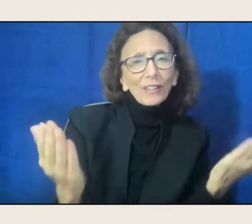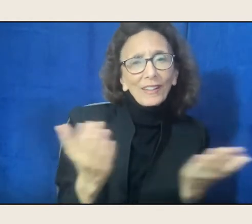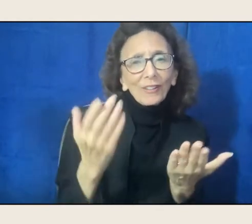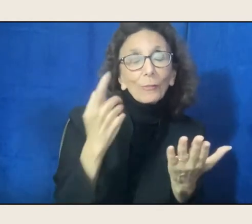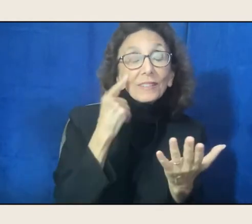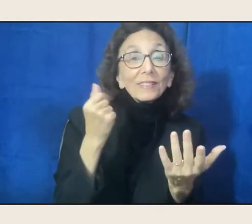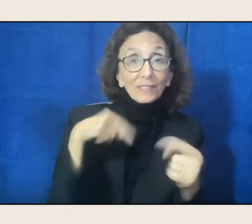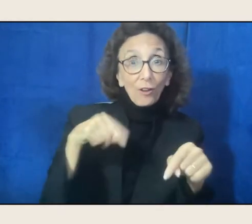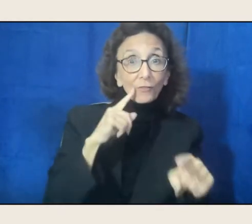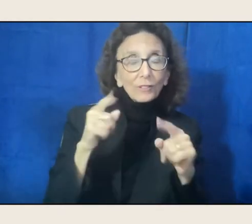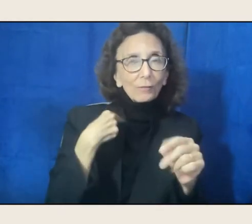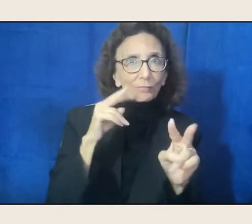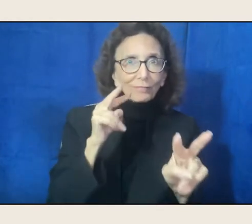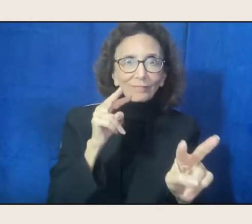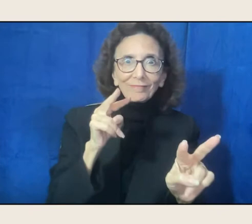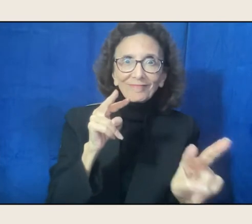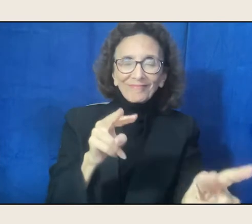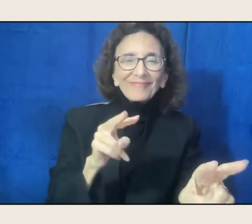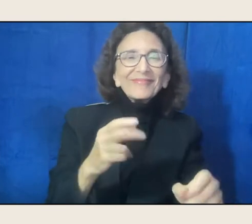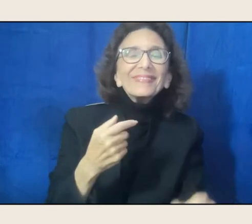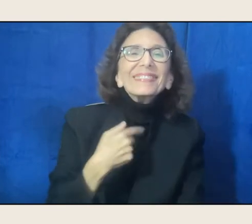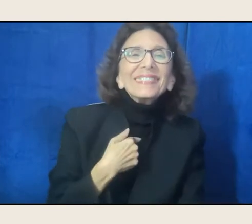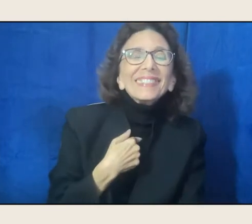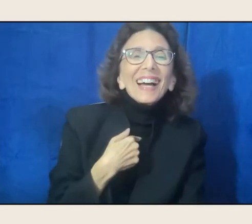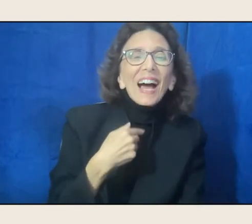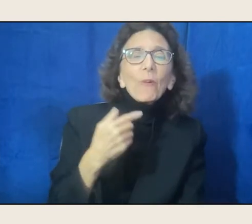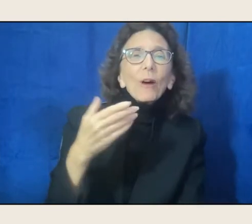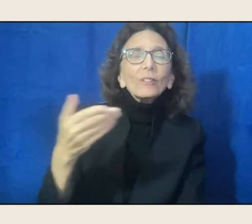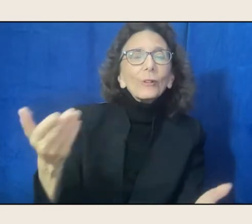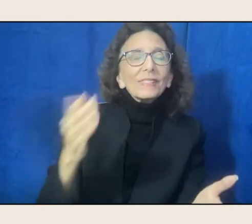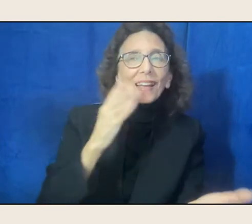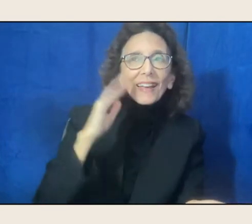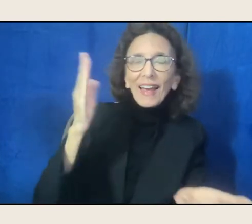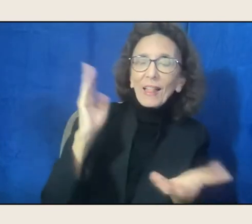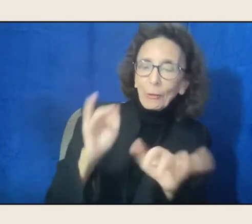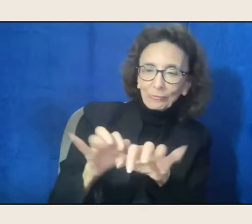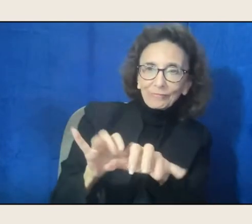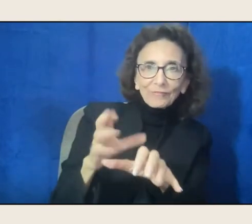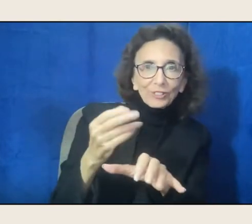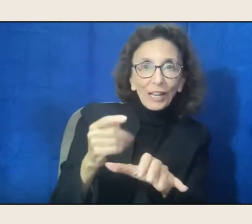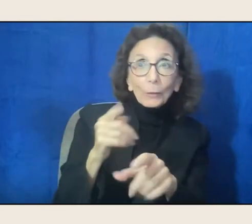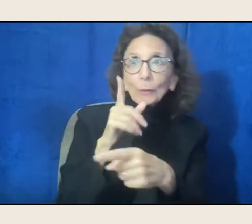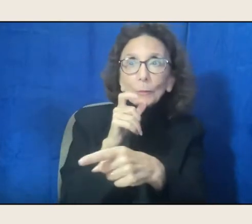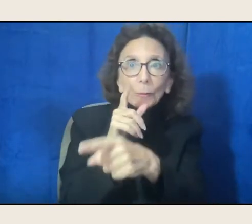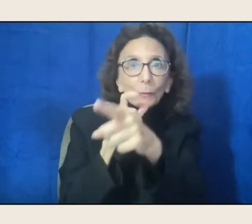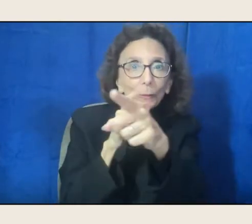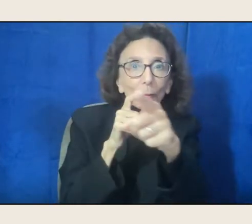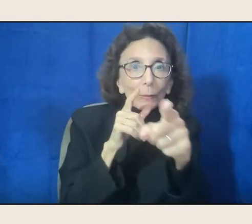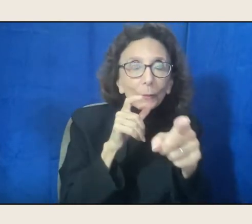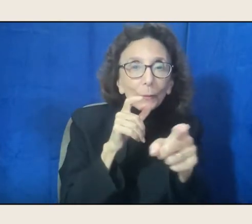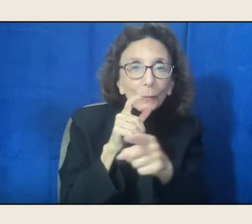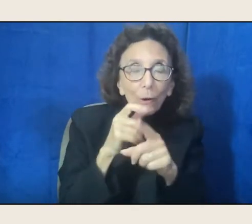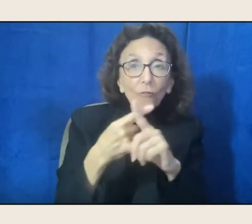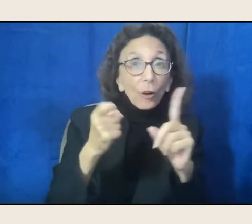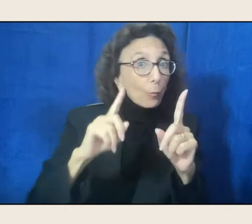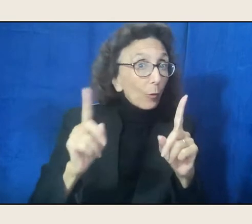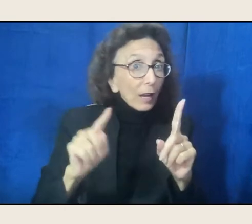I'd like to begin by inviting you all to say hello in the chat. We would love to know who you are, where you're watching from, and whether you have any questions